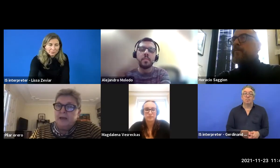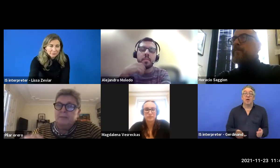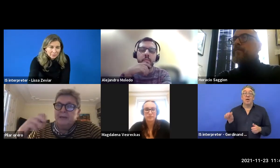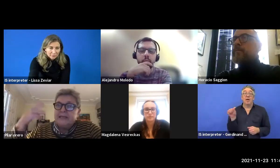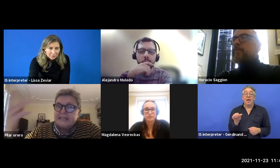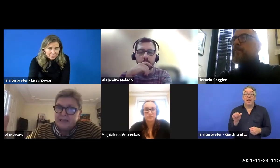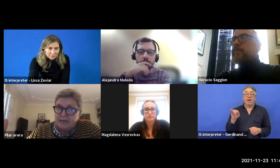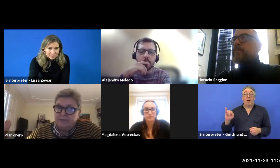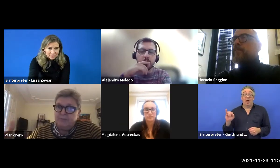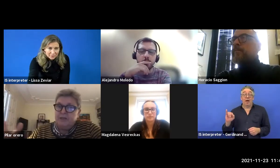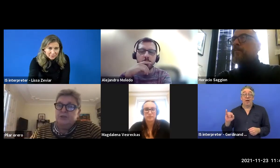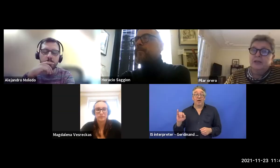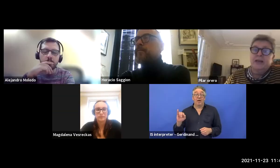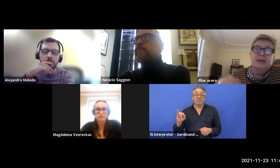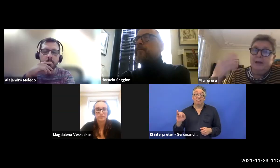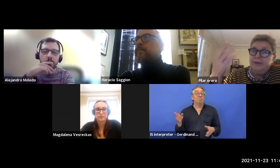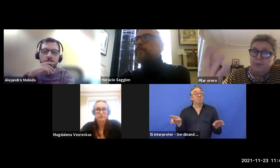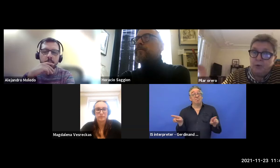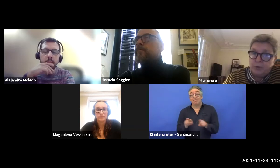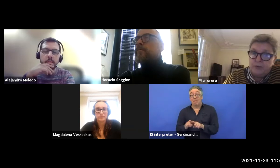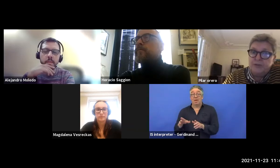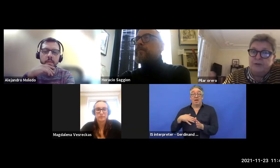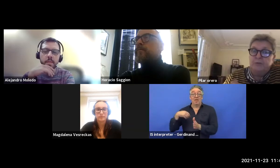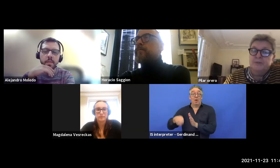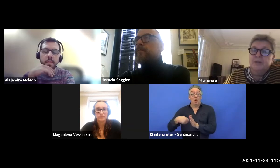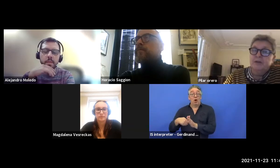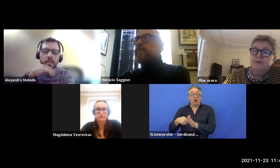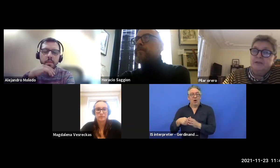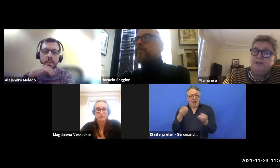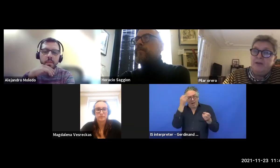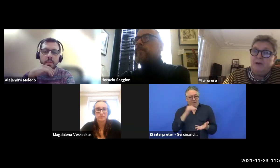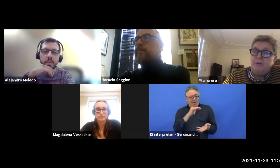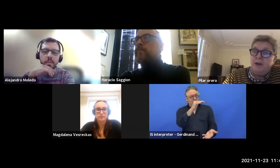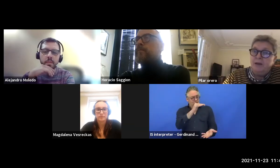to make the information easier. I think what you develop fits there very well.